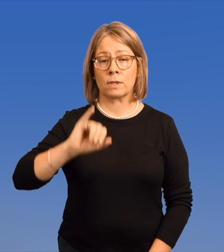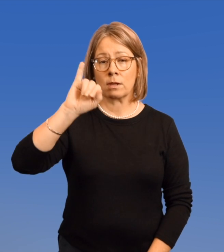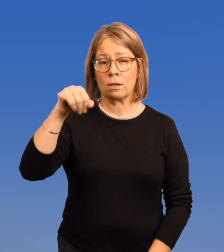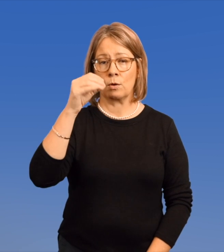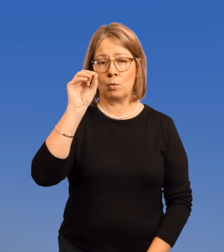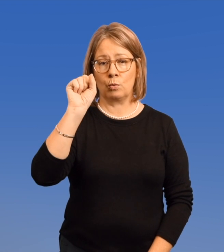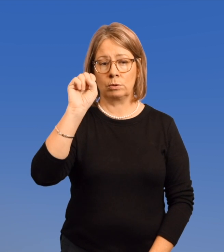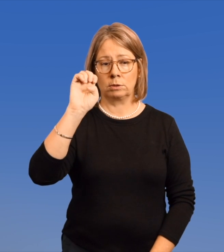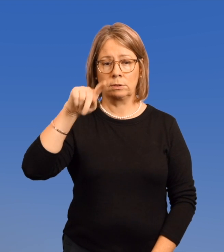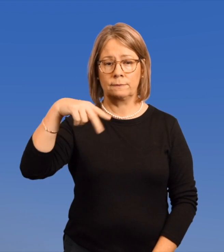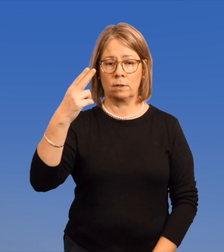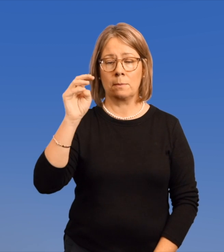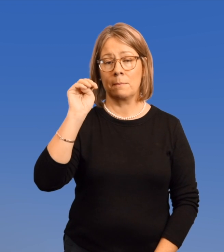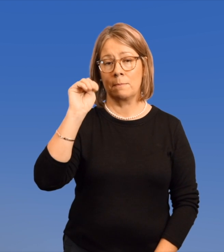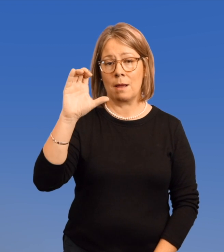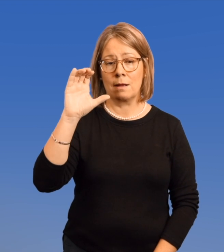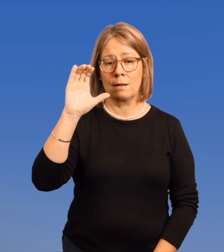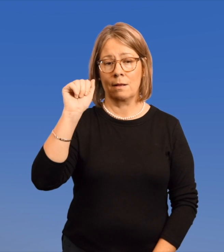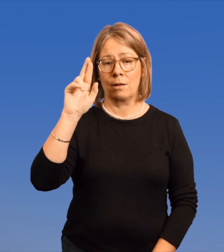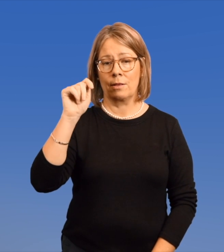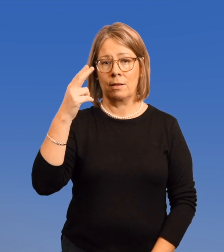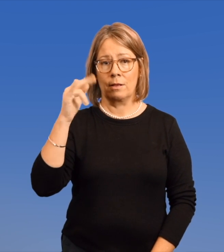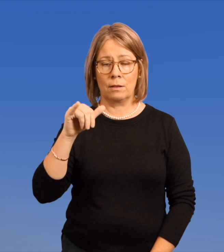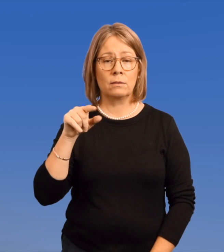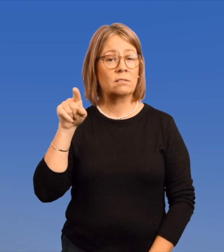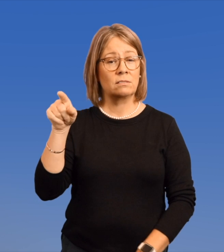Joseph McCarthy.